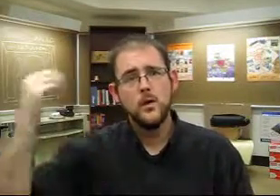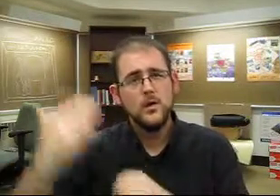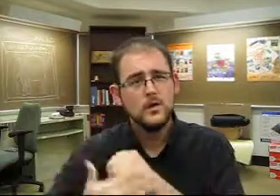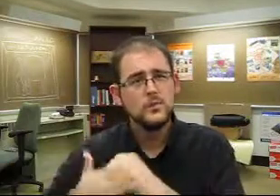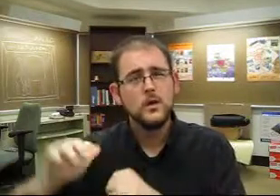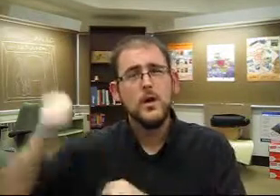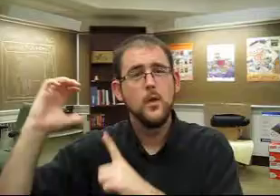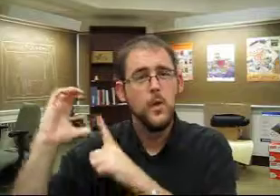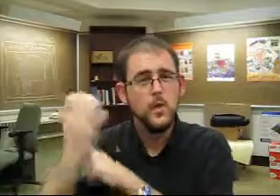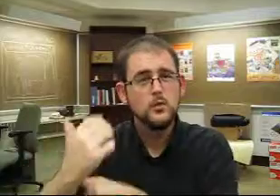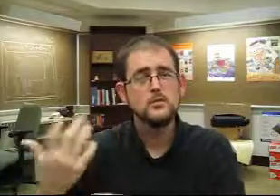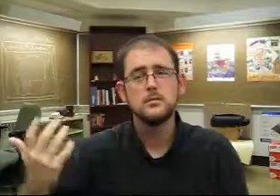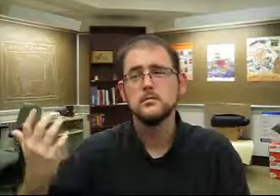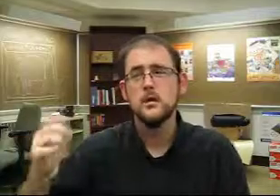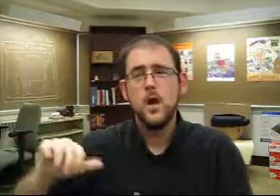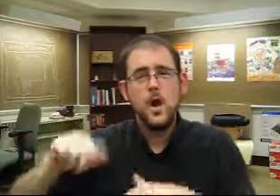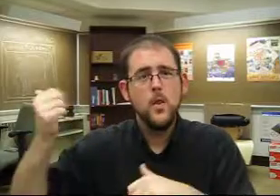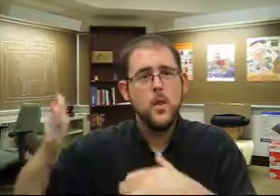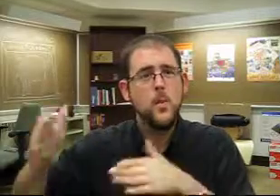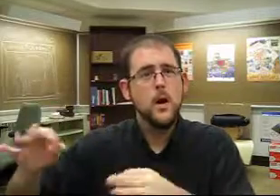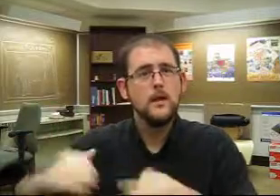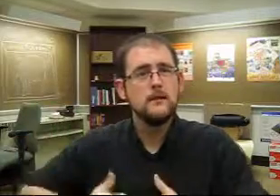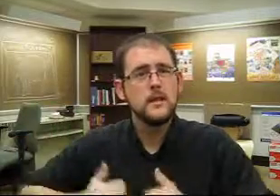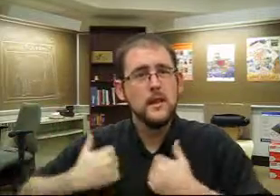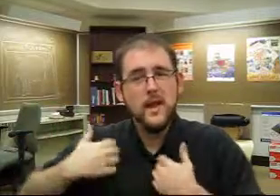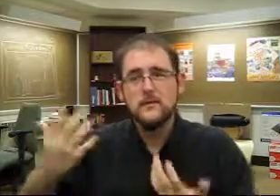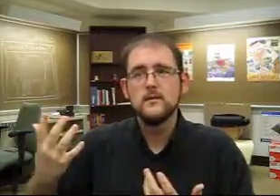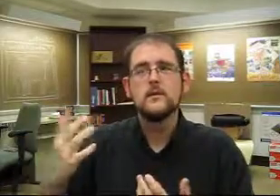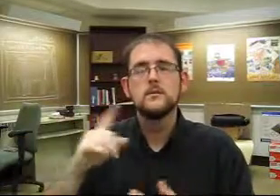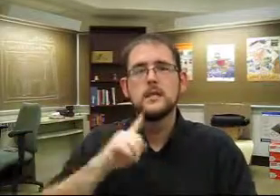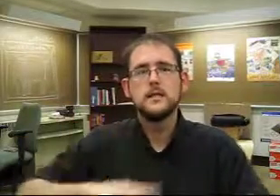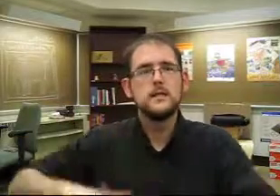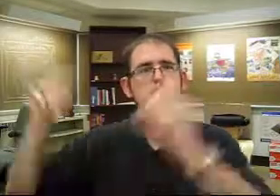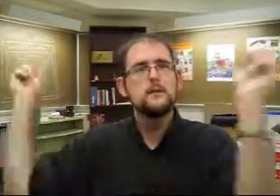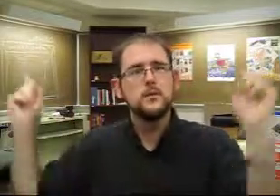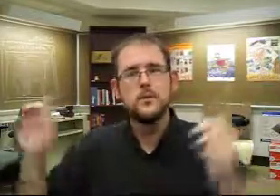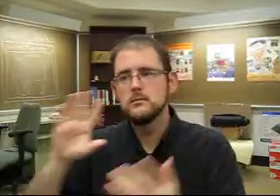It's a window into another country, another culture, another way of life and